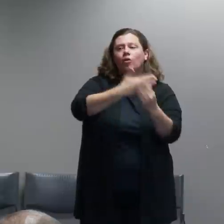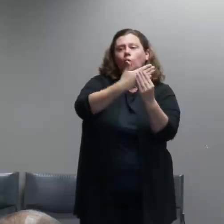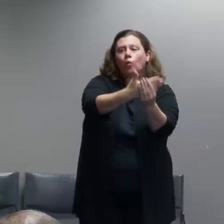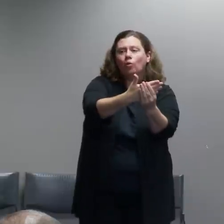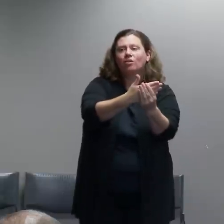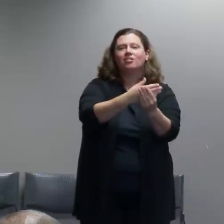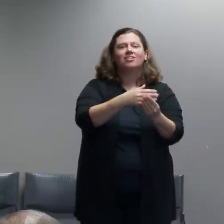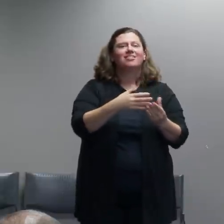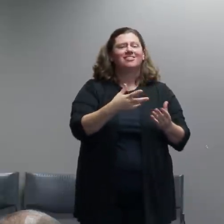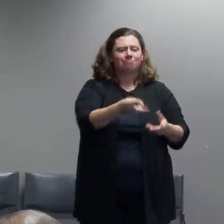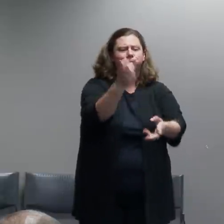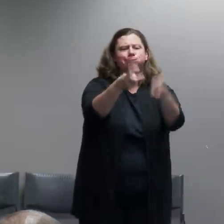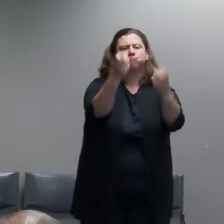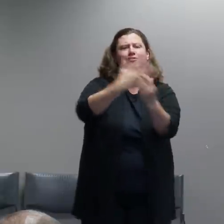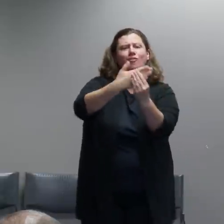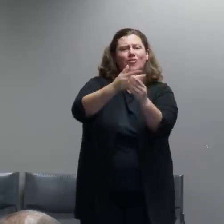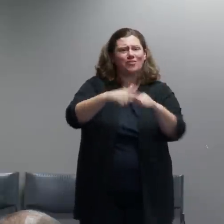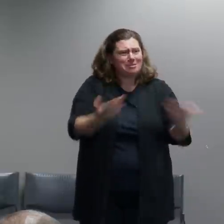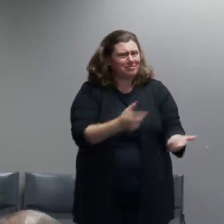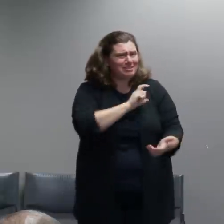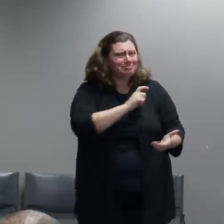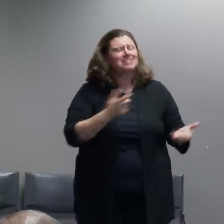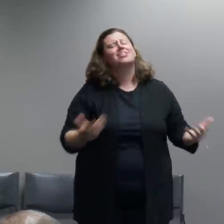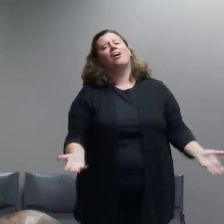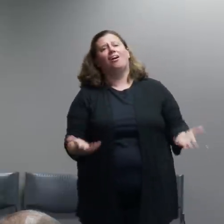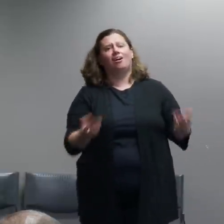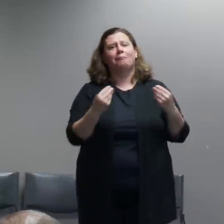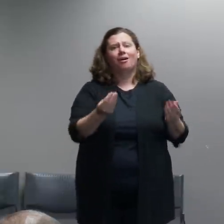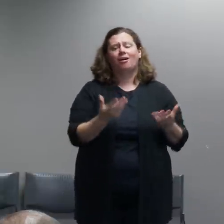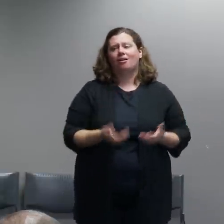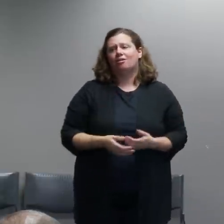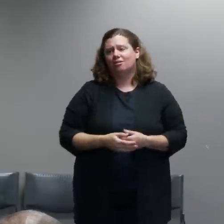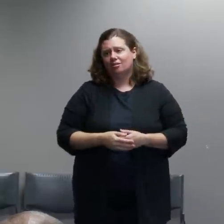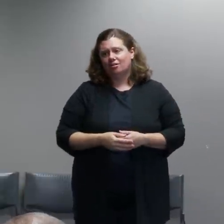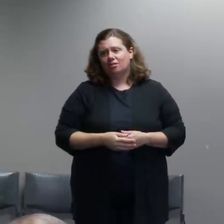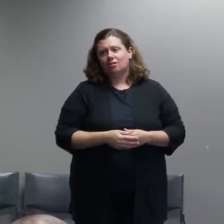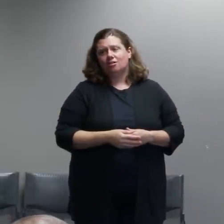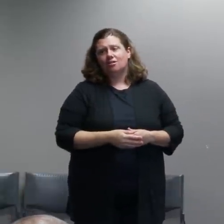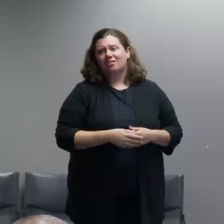fires set in the office.We encountered extensive